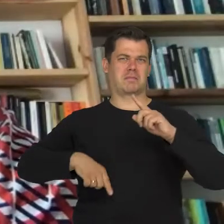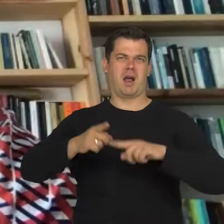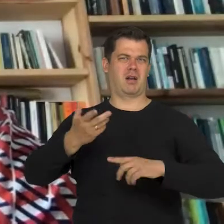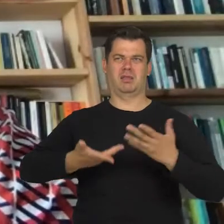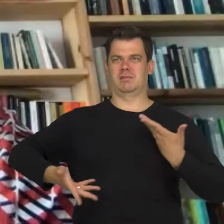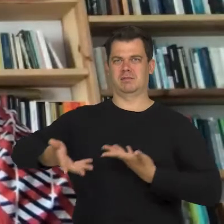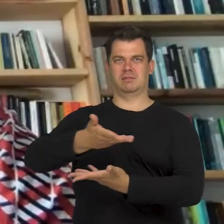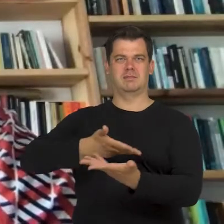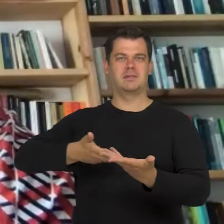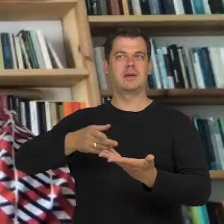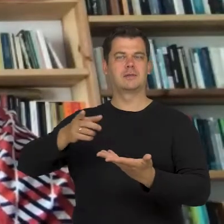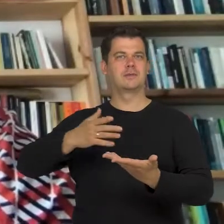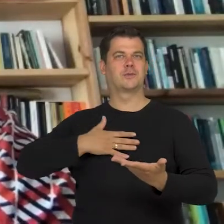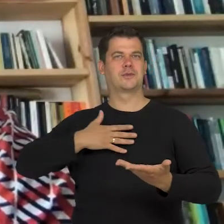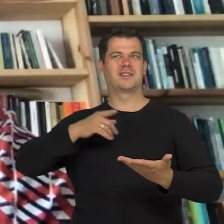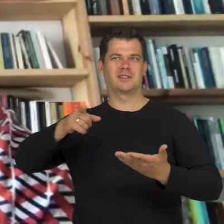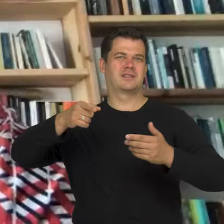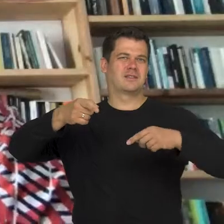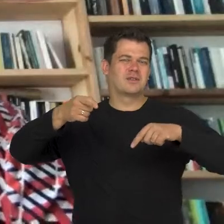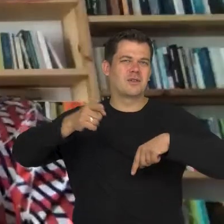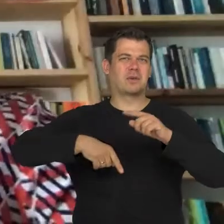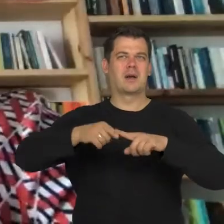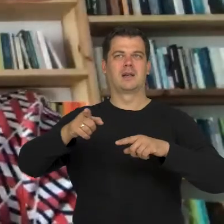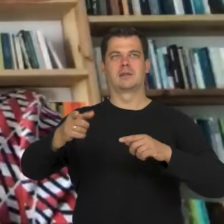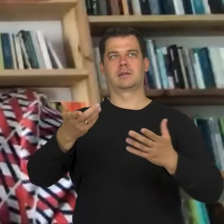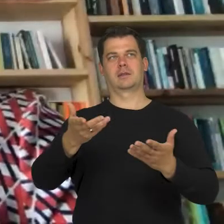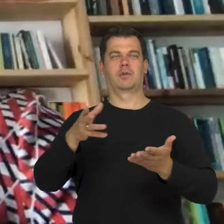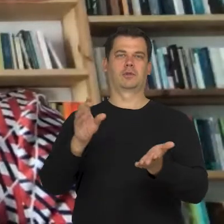and it becomes a part of a daily life.